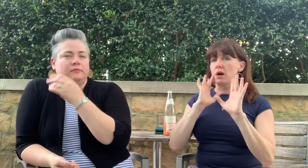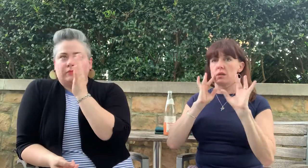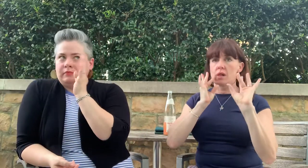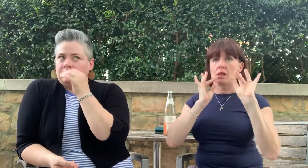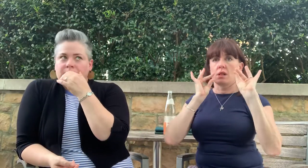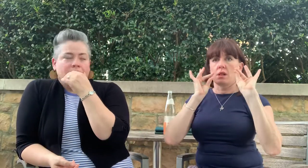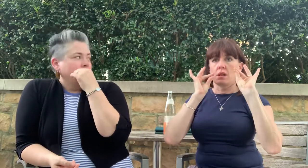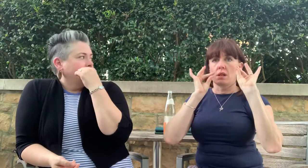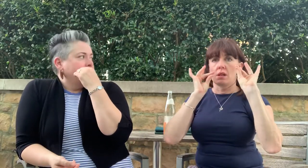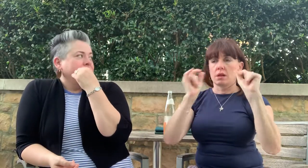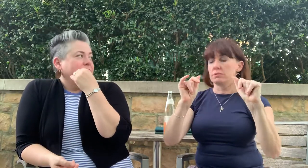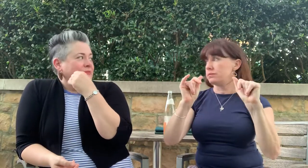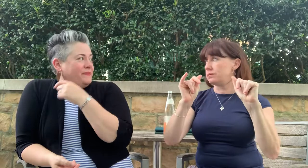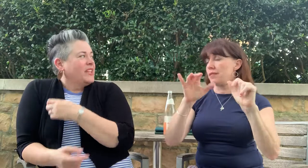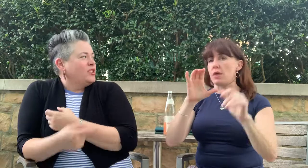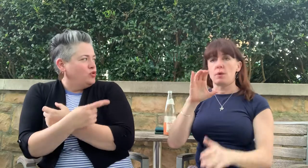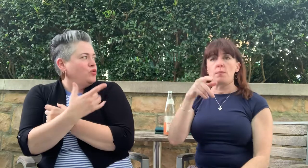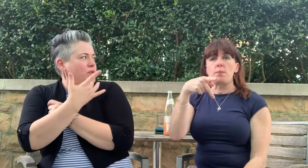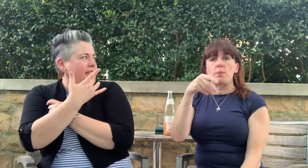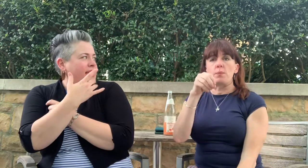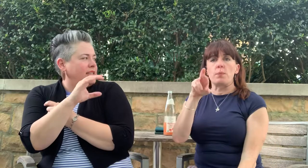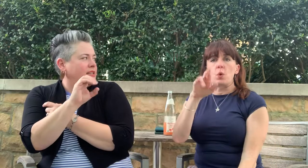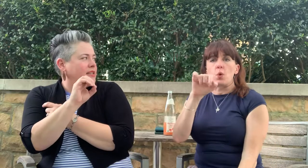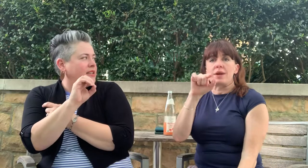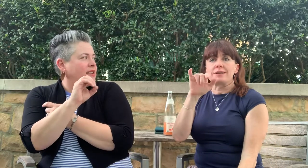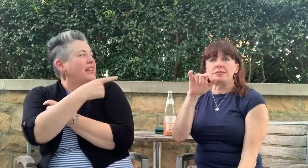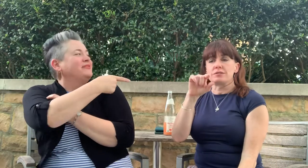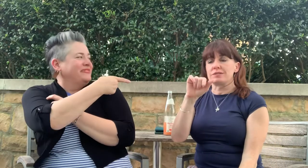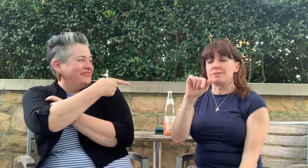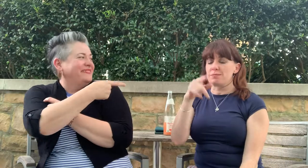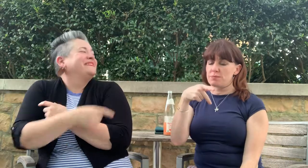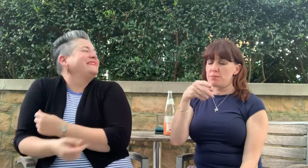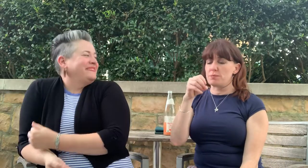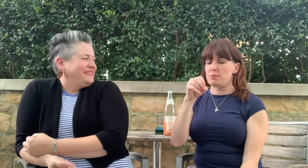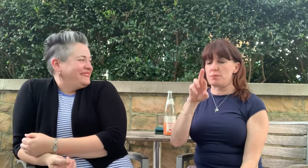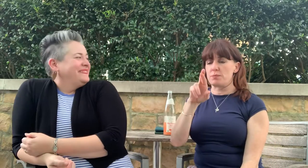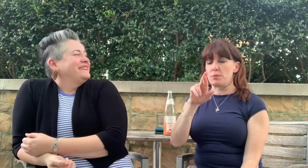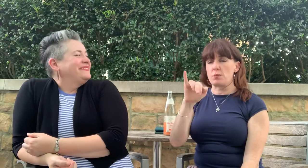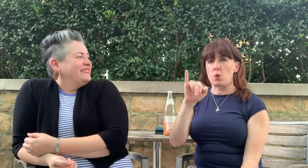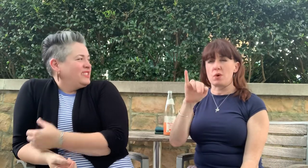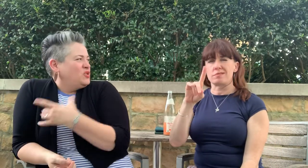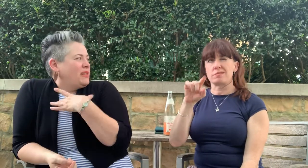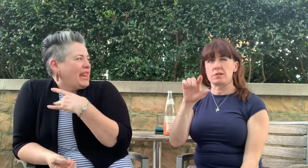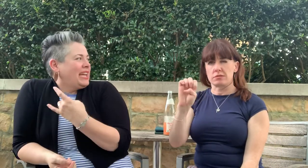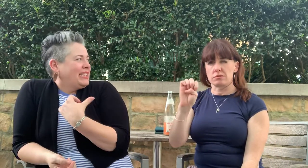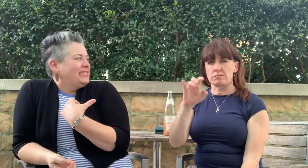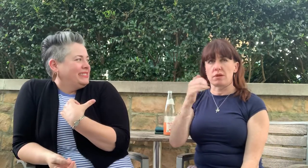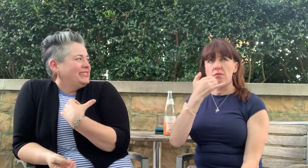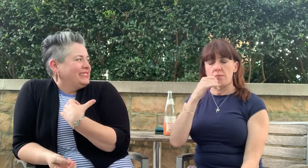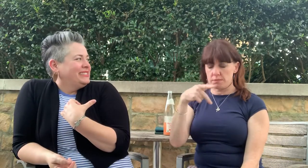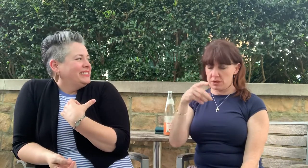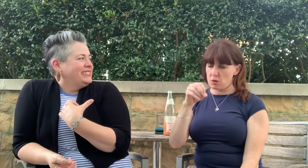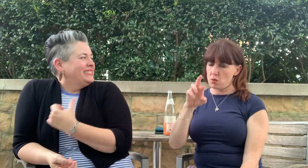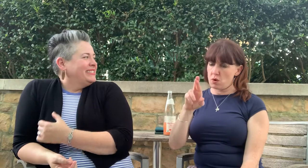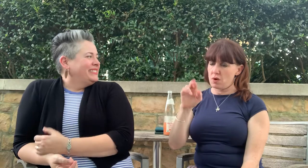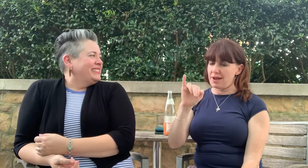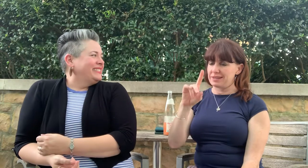Their porridge (did I spell that right? P-O-R-R-I-D-G-E